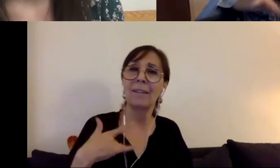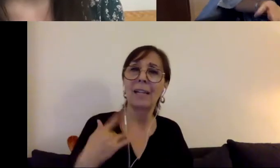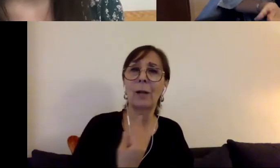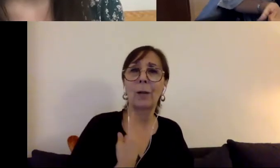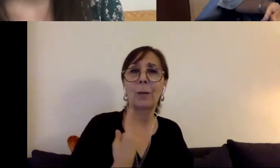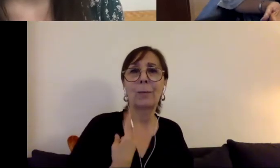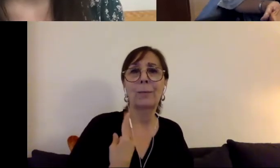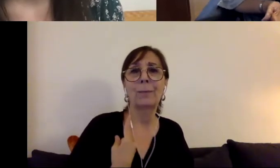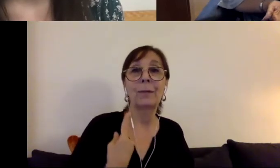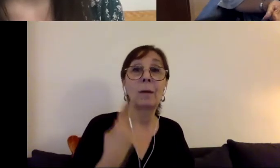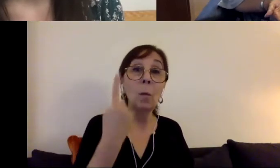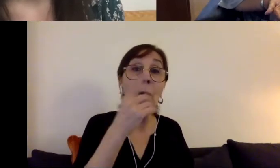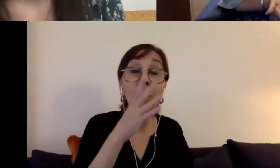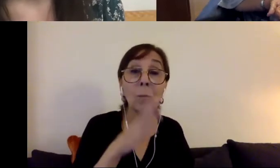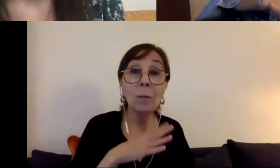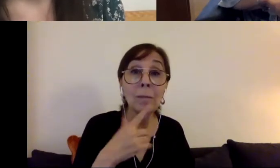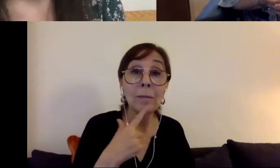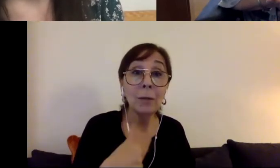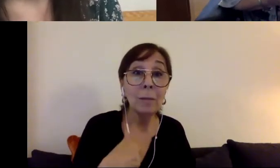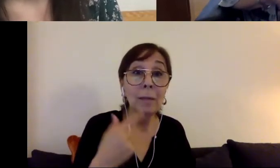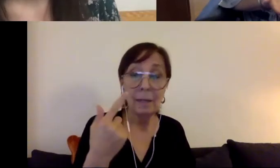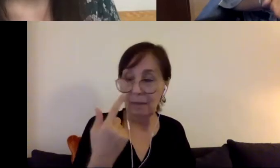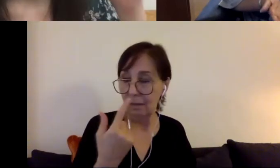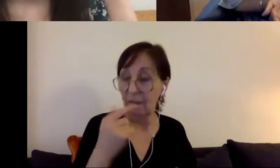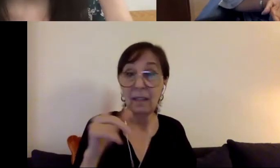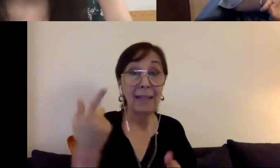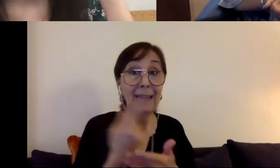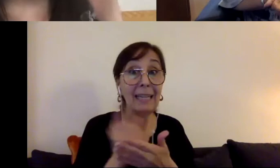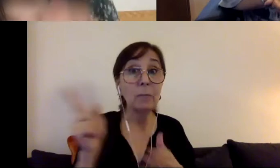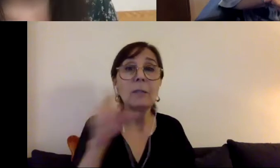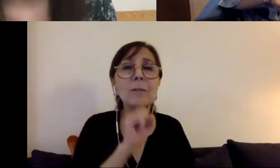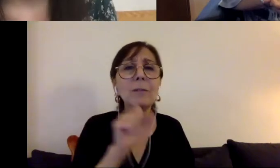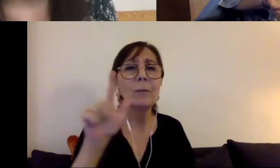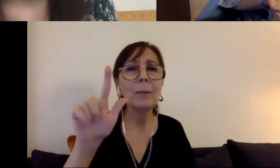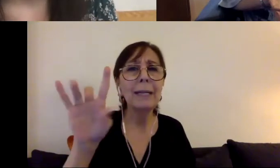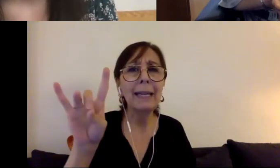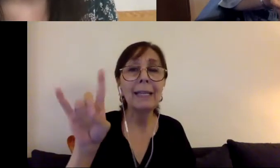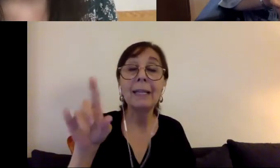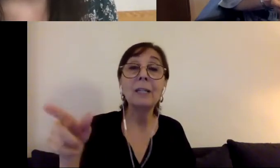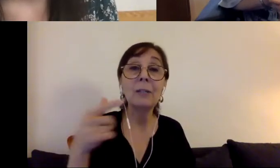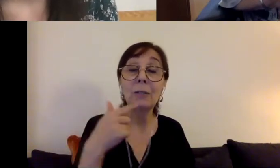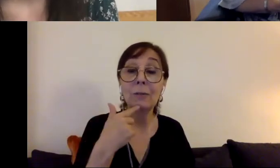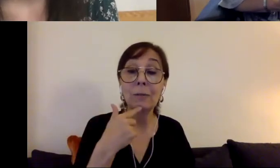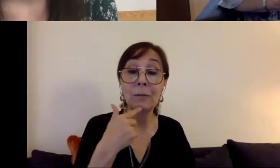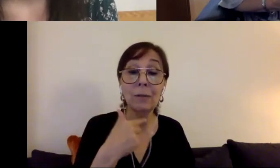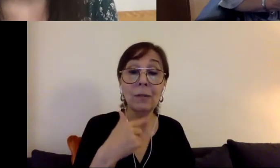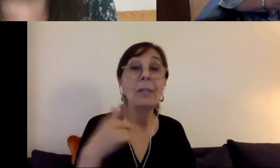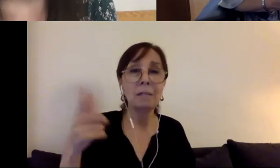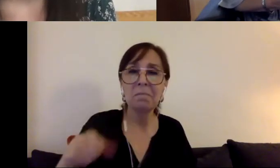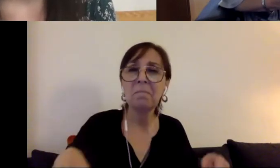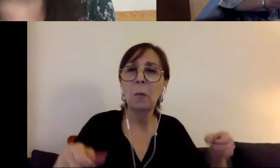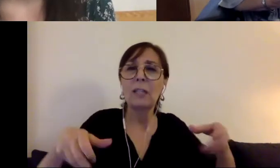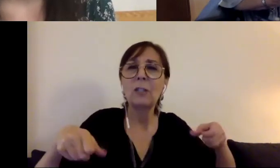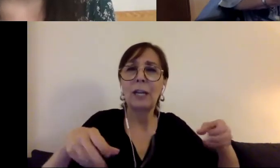woman told me last week she's 28, she is a wheelchair user and she